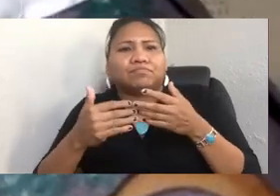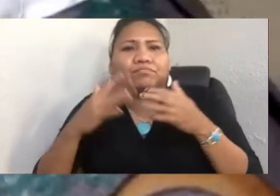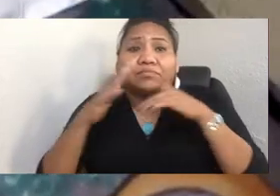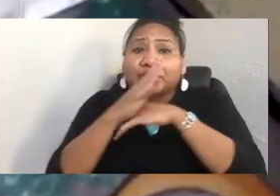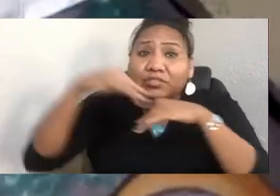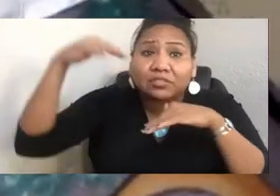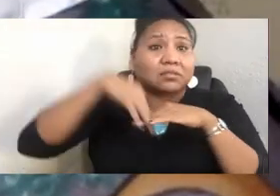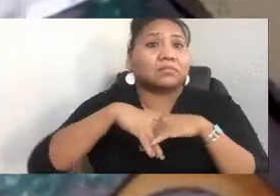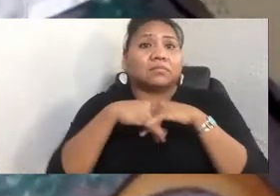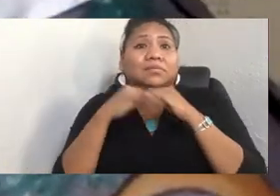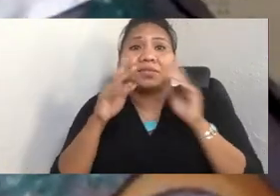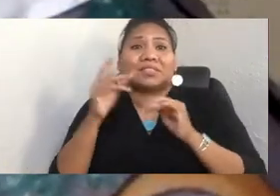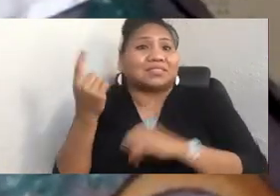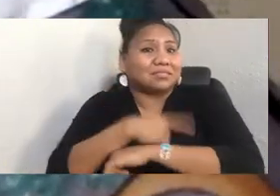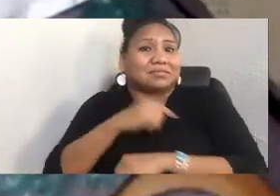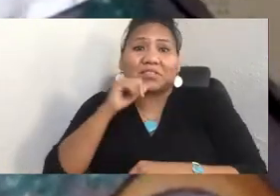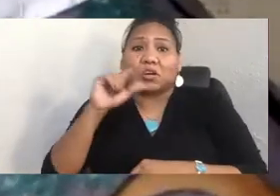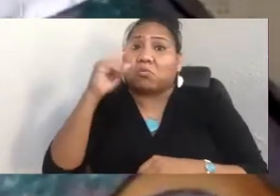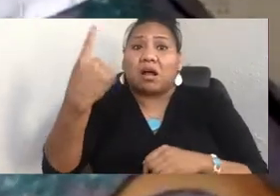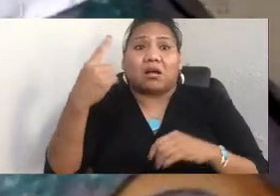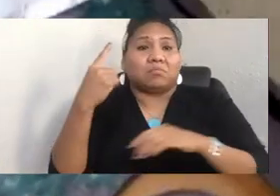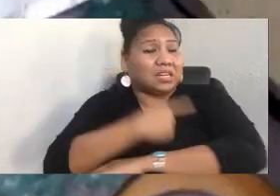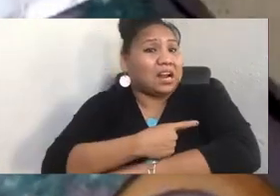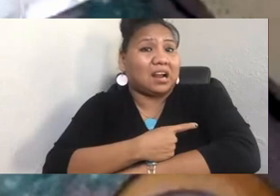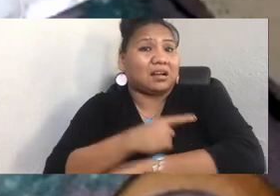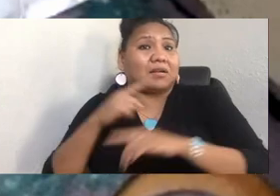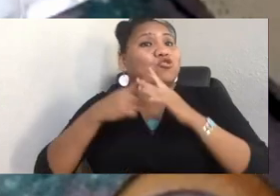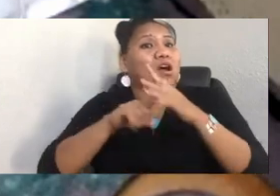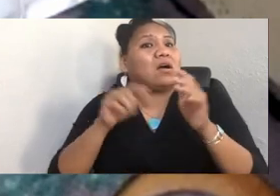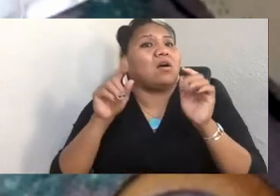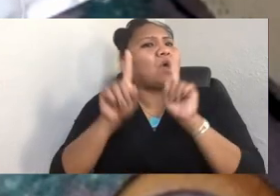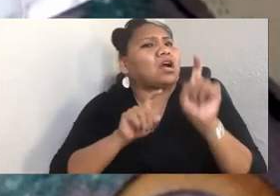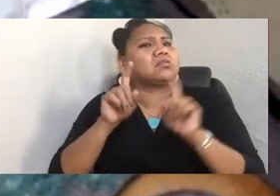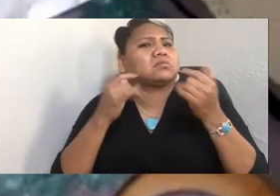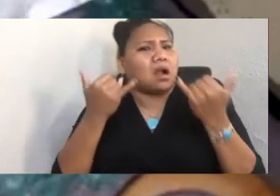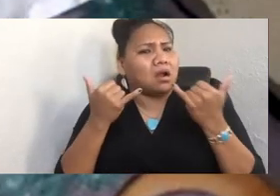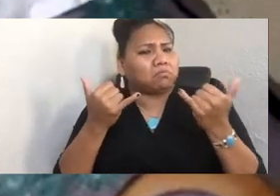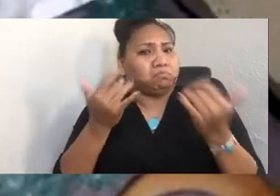So I'm going to get into the questions now, and hopefully we've got-- We do have a Q&A feature, folks that